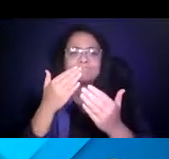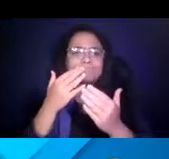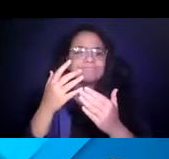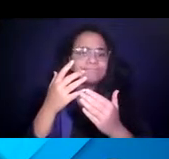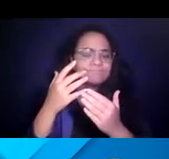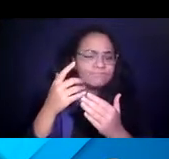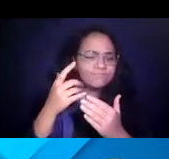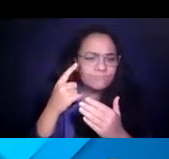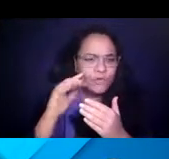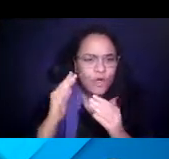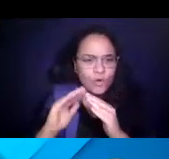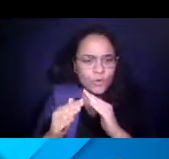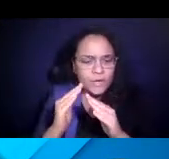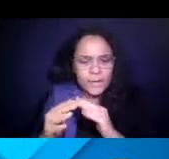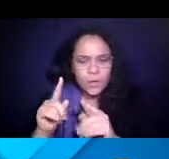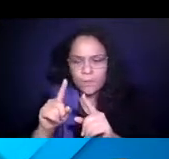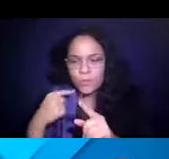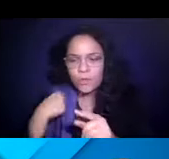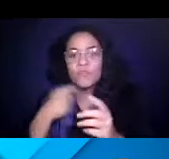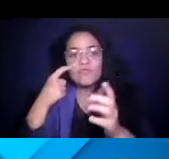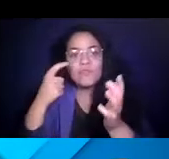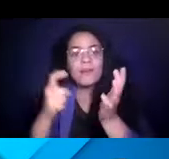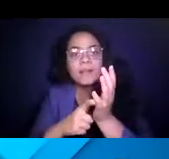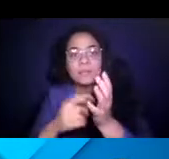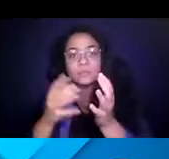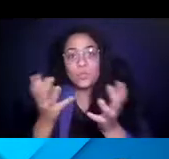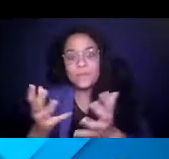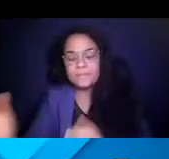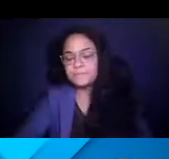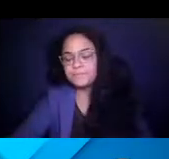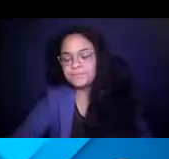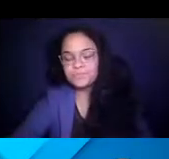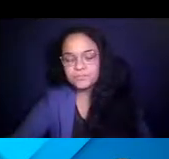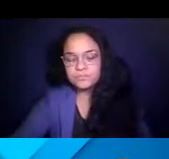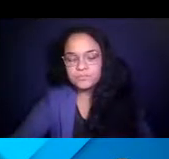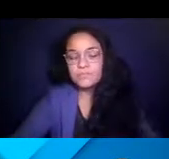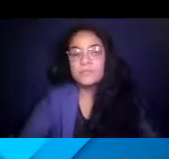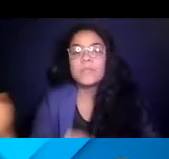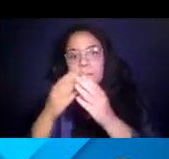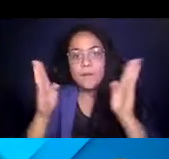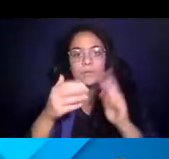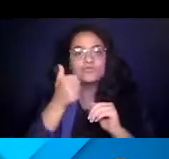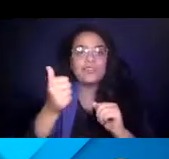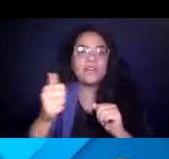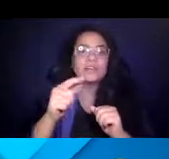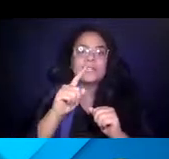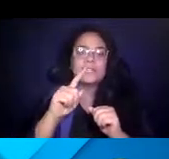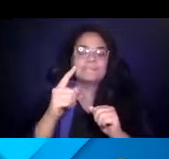14:47:05 One is, of course, we recognize the fact that public transit is the great equalizer, right?